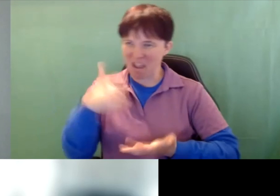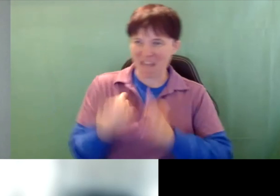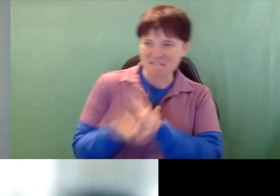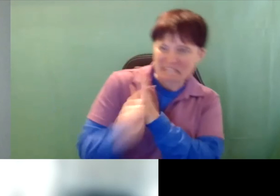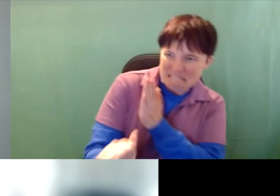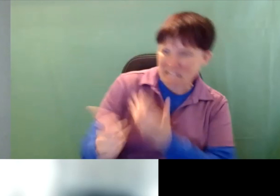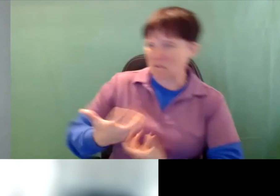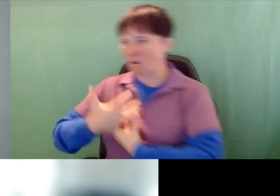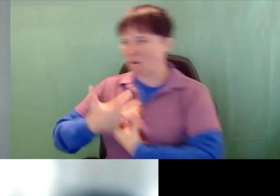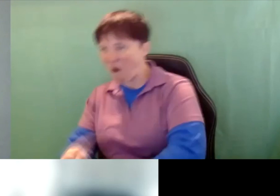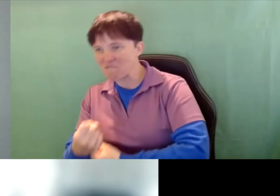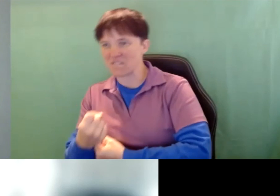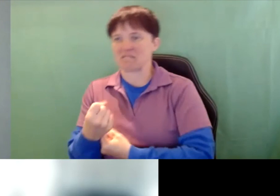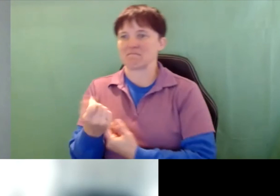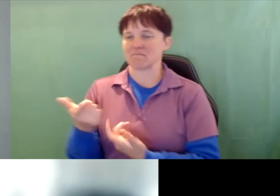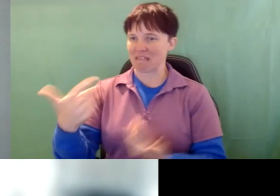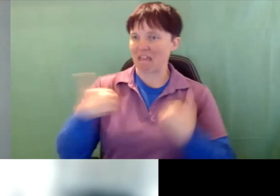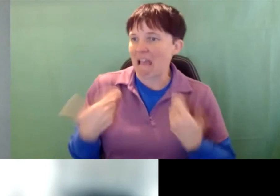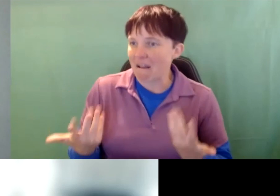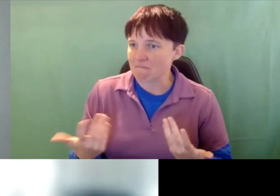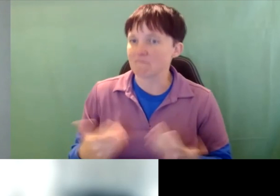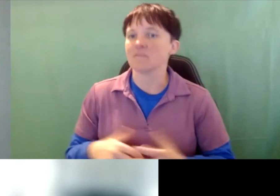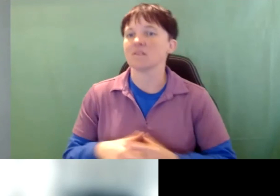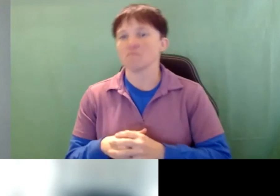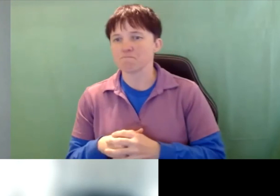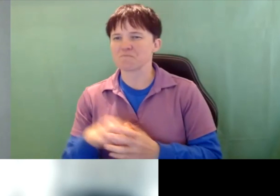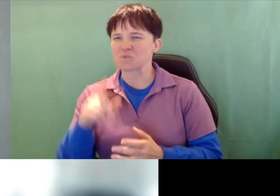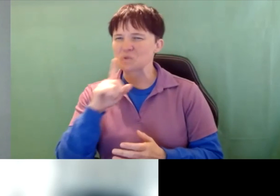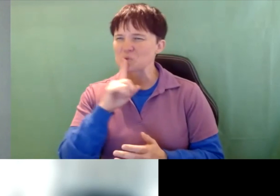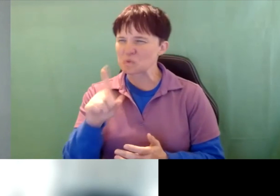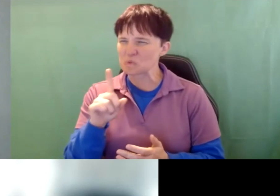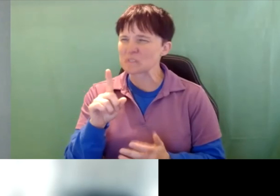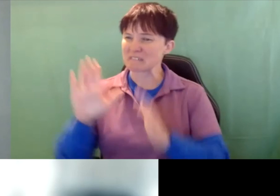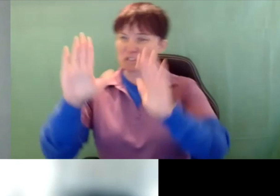skills and the competencies they need. So it’s a great question, but the answer is